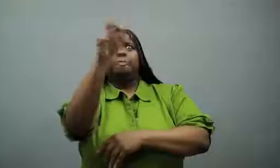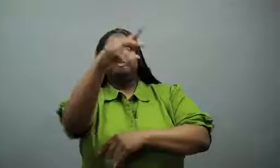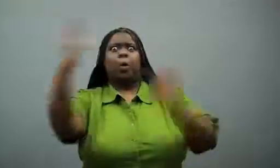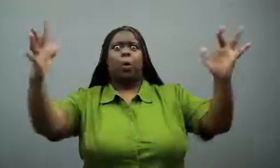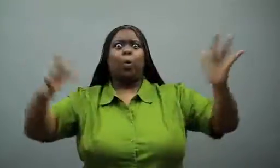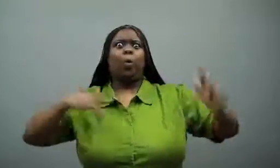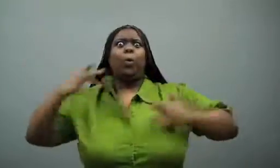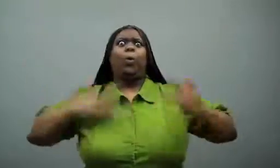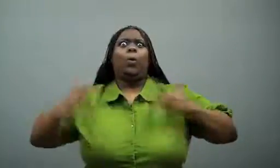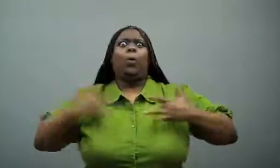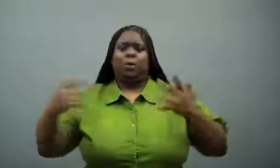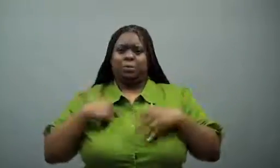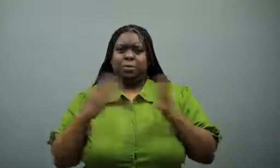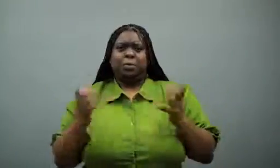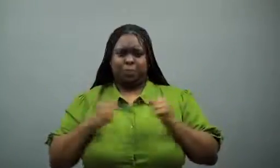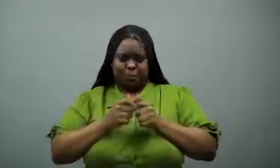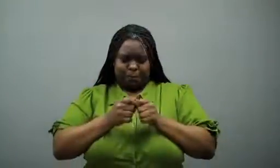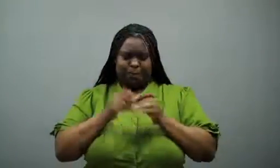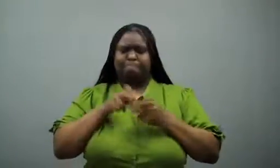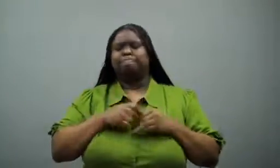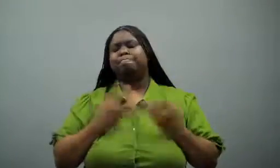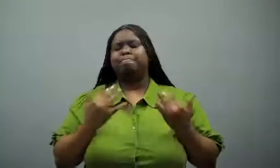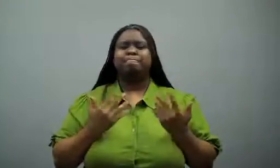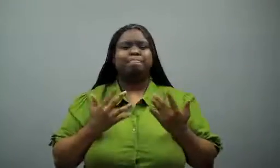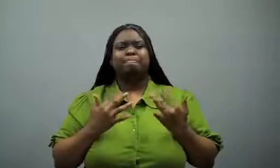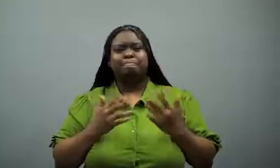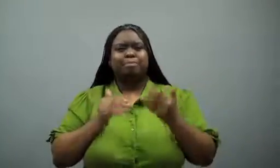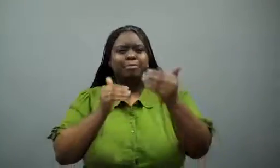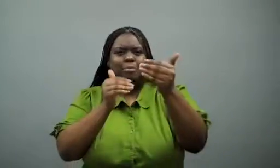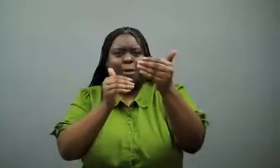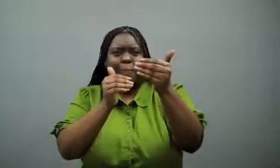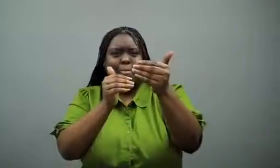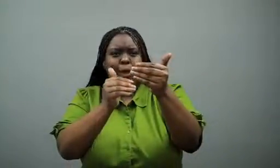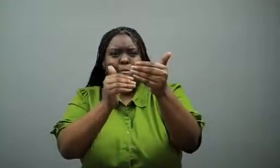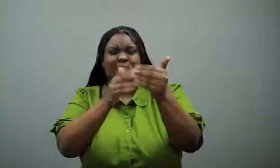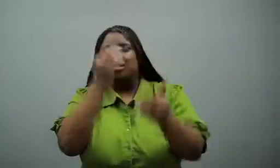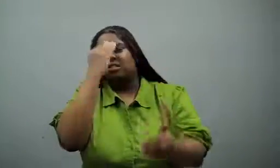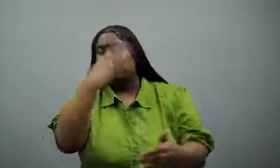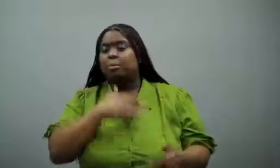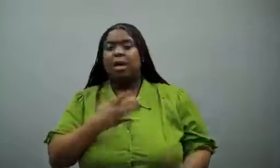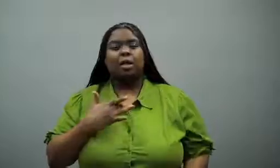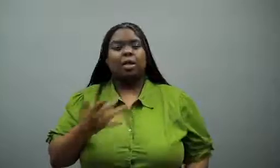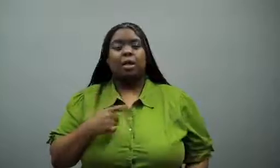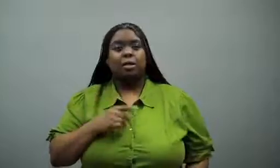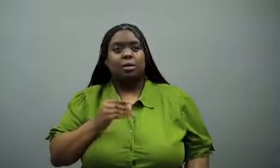She said ok, and was excited. I waited as the bus got closer.